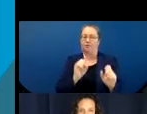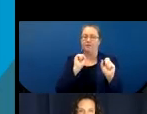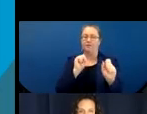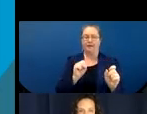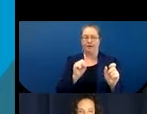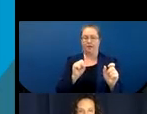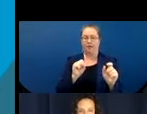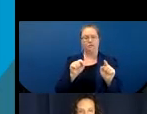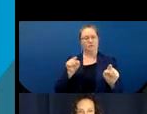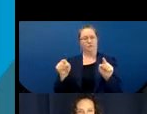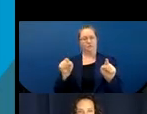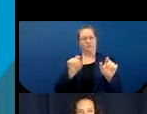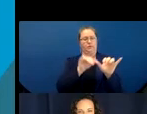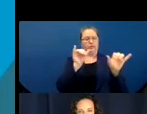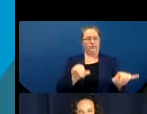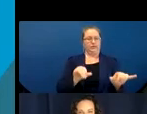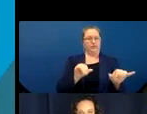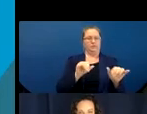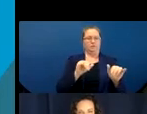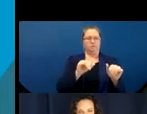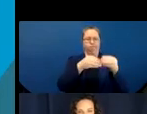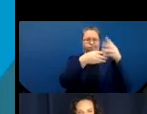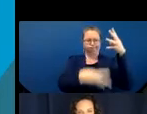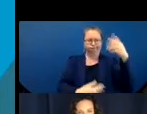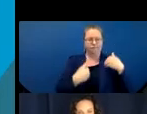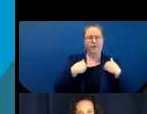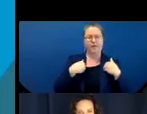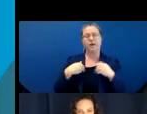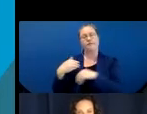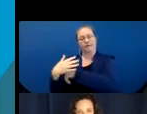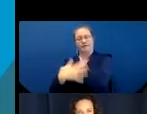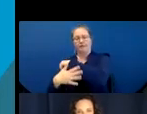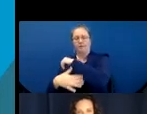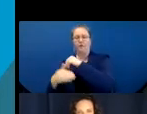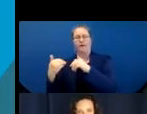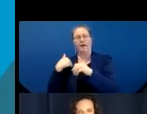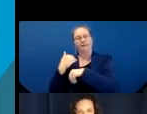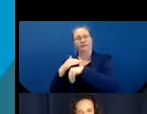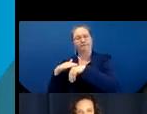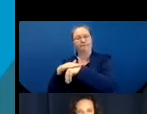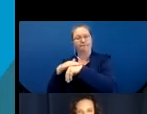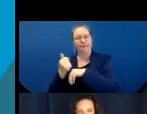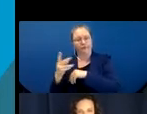systems that are pretty much productive versus Navajo, so here's the examples I have where